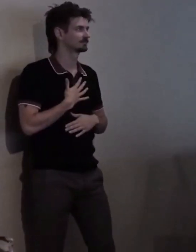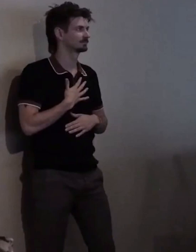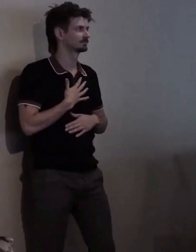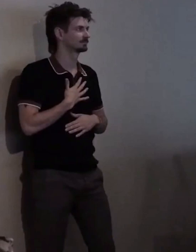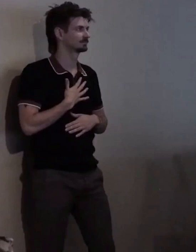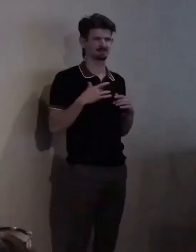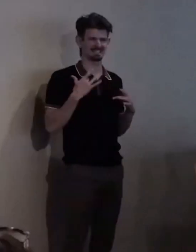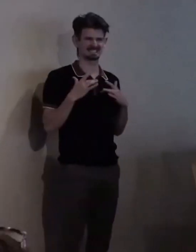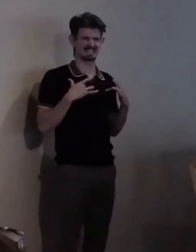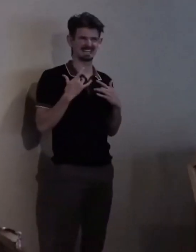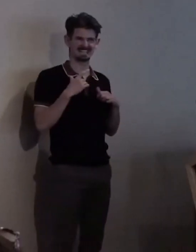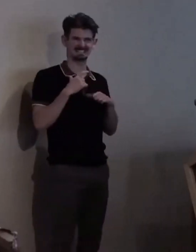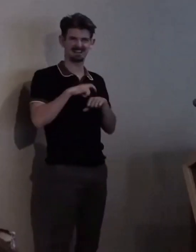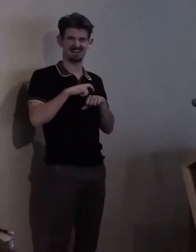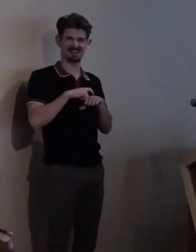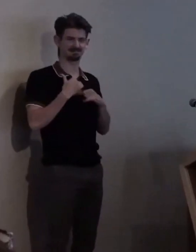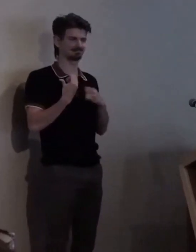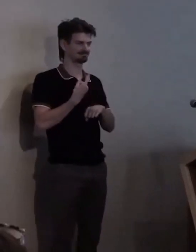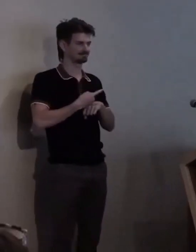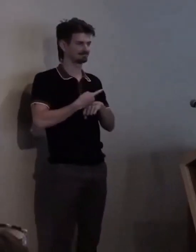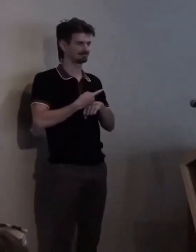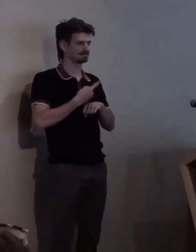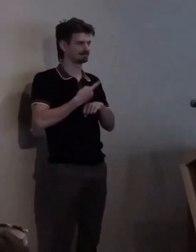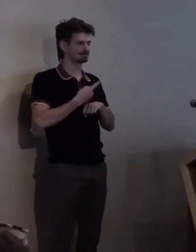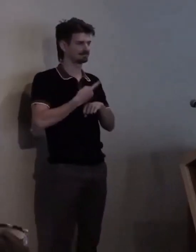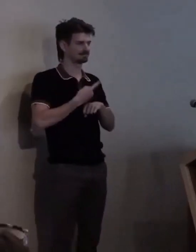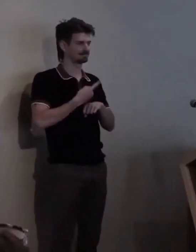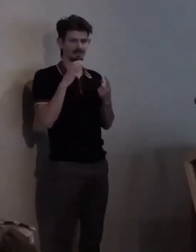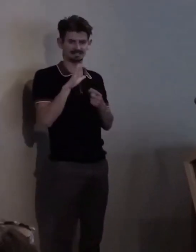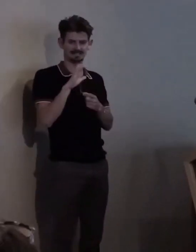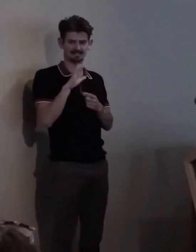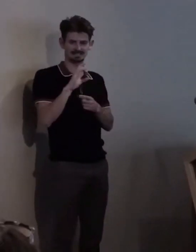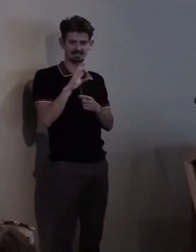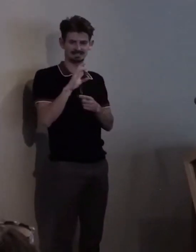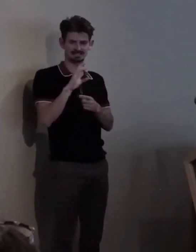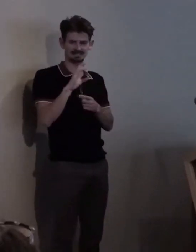I think the work that's been done by CCDC will continue.